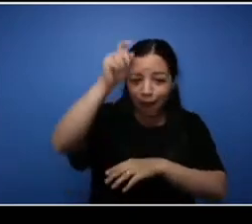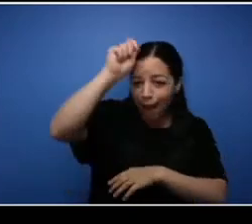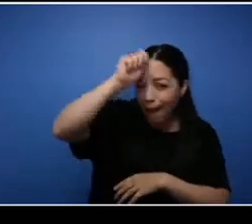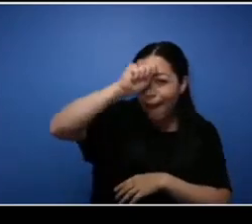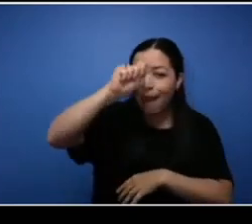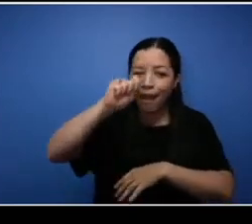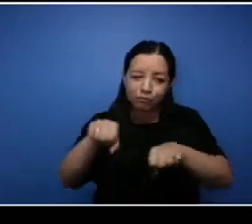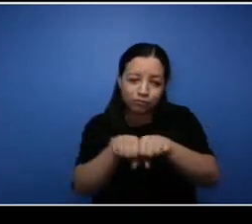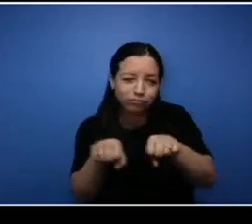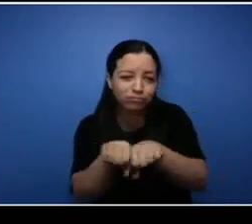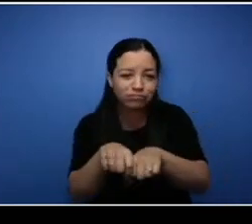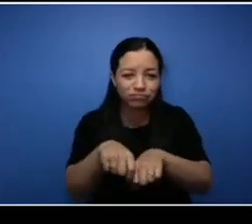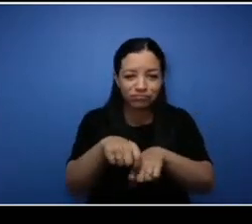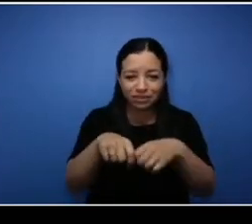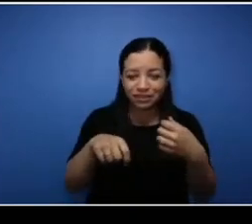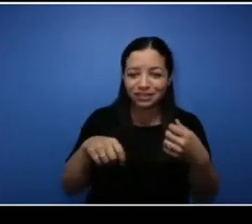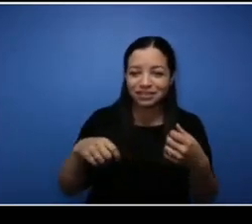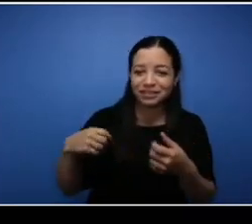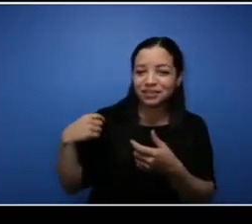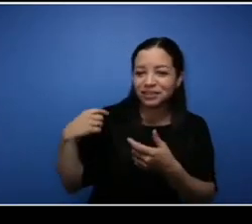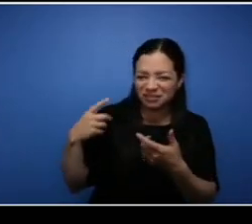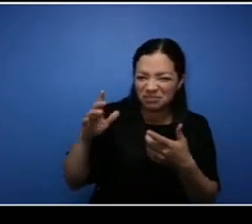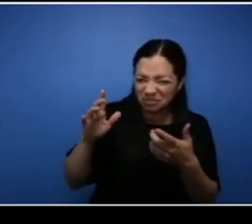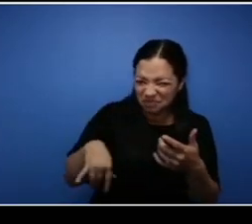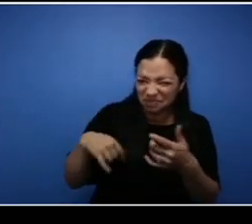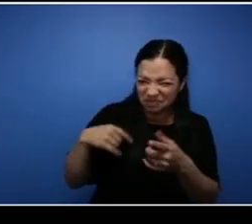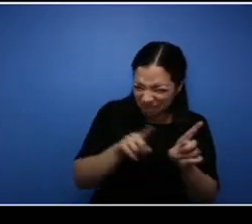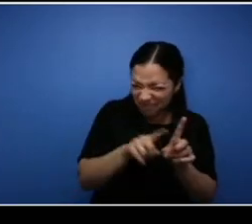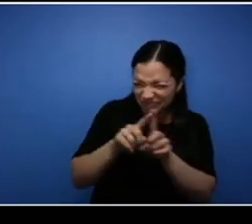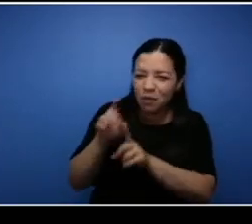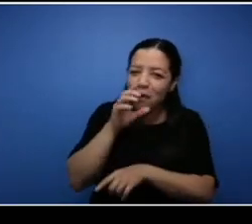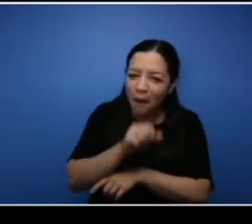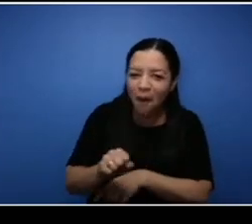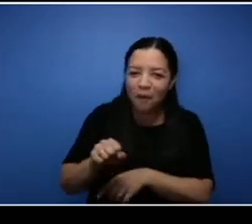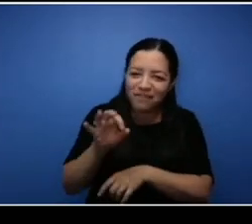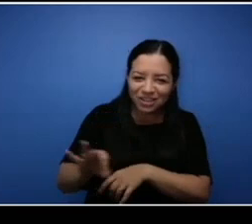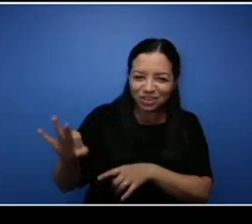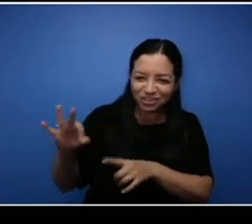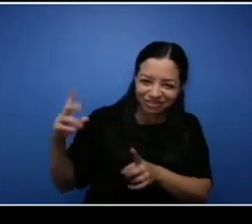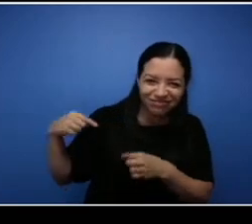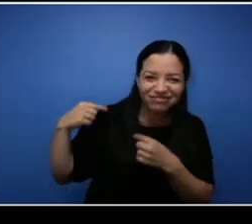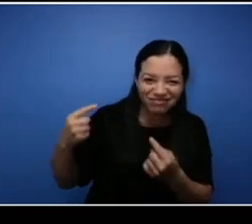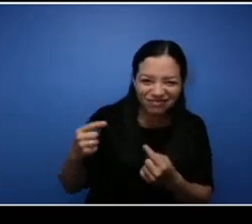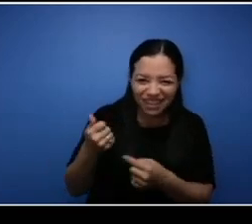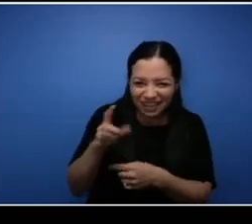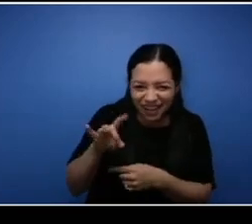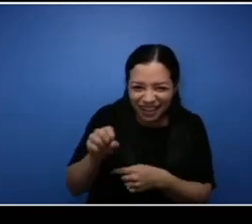basically my child's right now. um I also co-owned Simon Sea Moss with my wife, who's